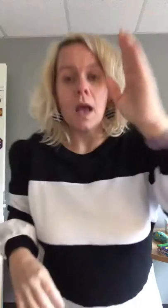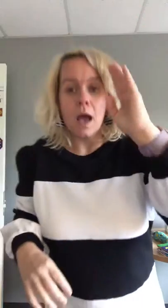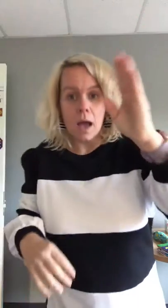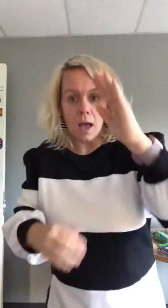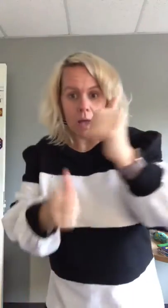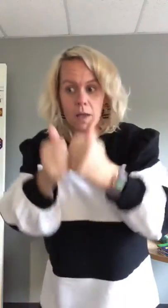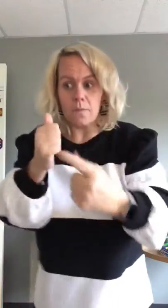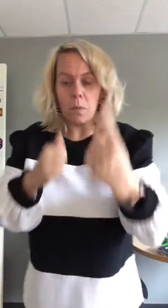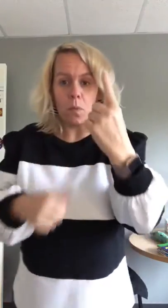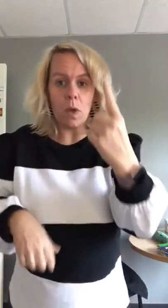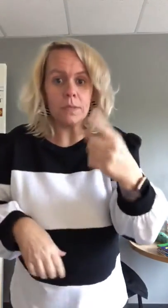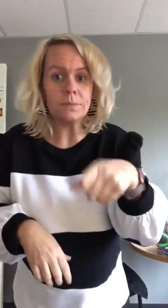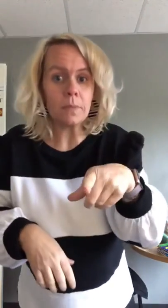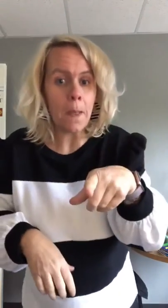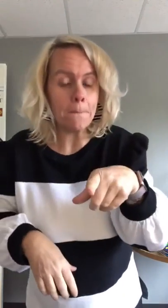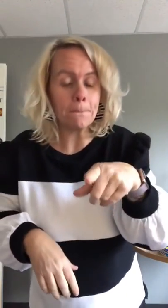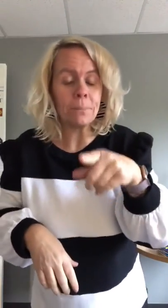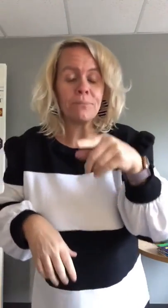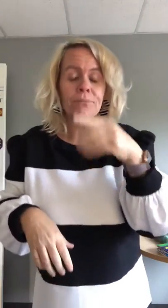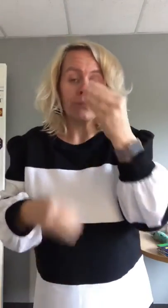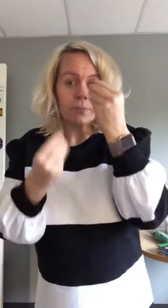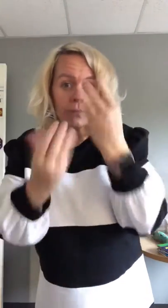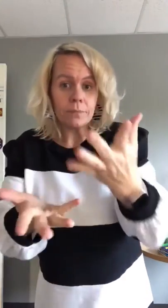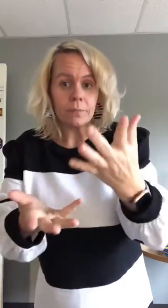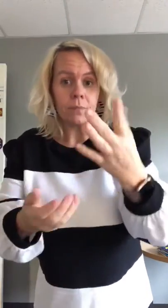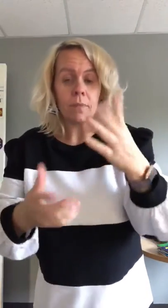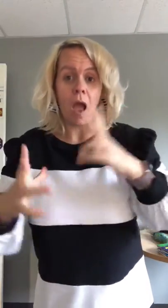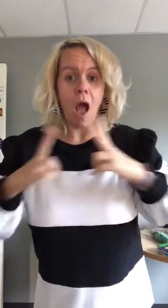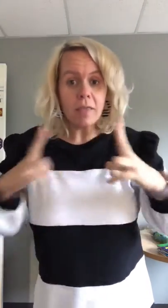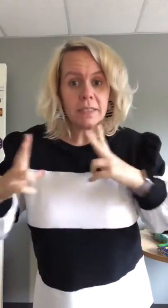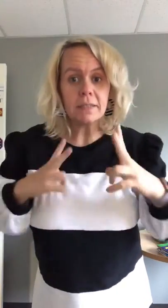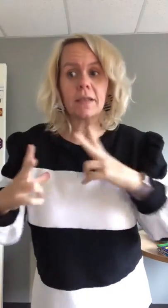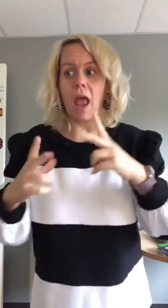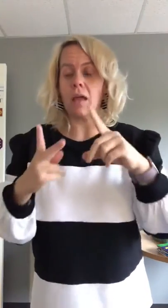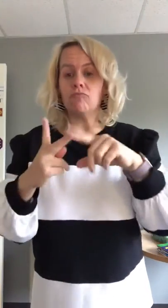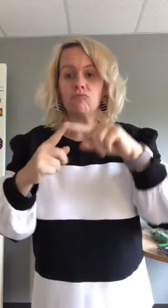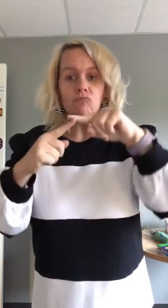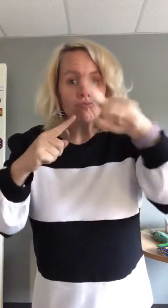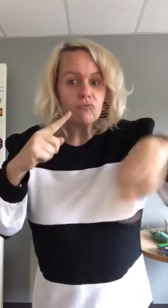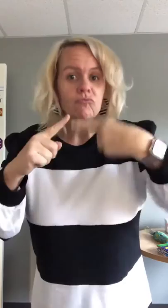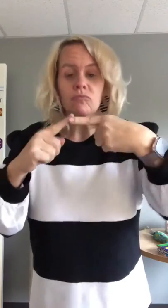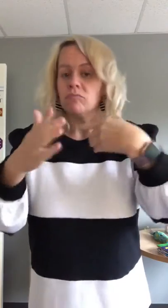Hello everyone. You know, when it's holidays or all year-round,